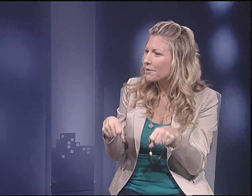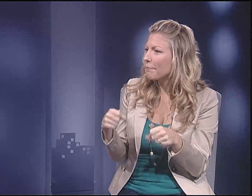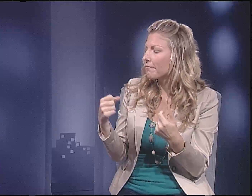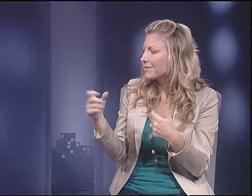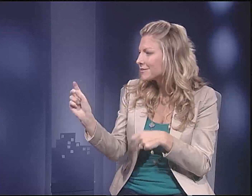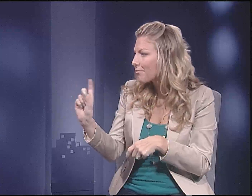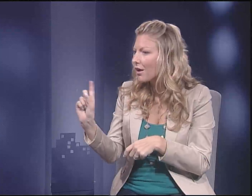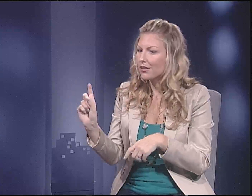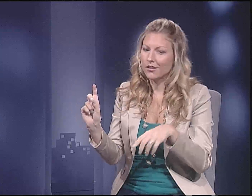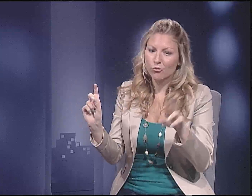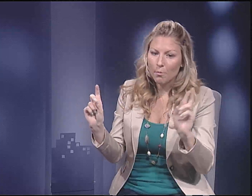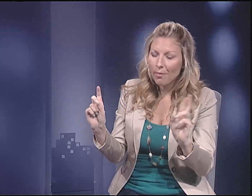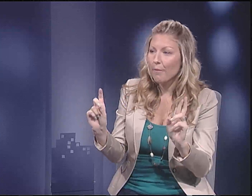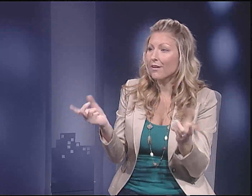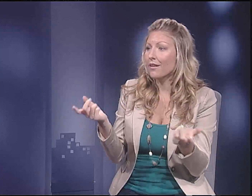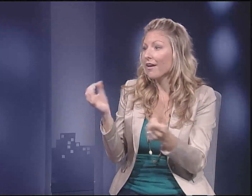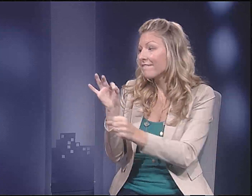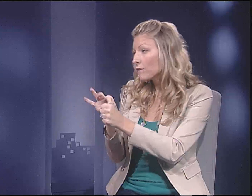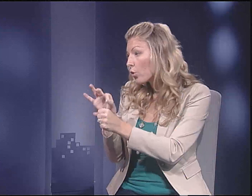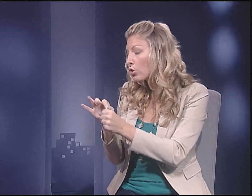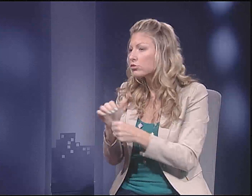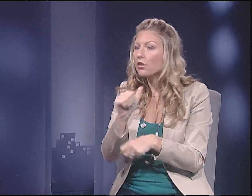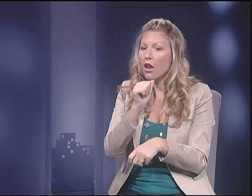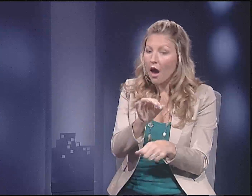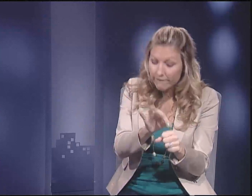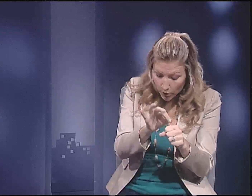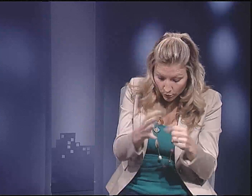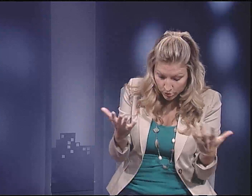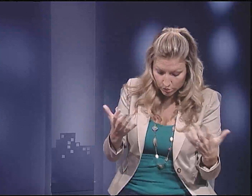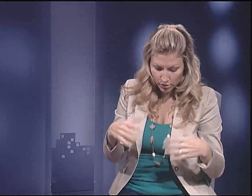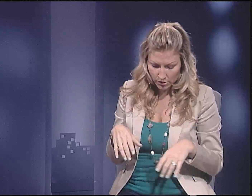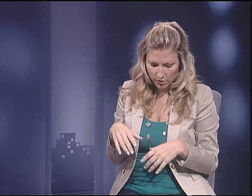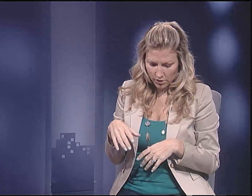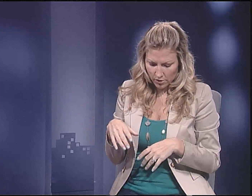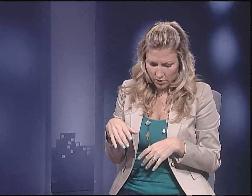and within the political system, Democrats, Republicans, voters, non-voters.